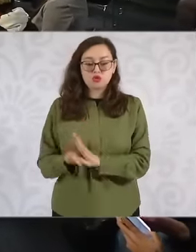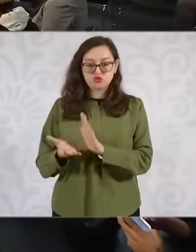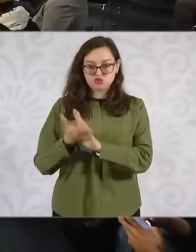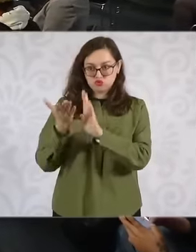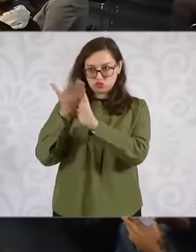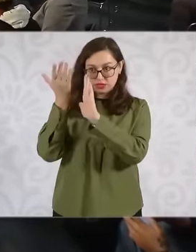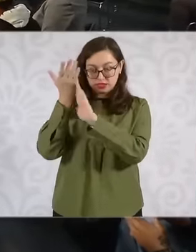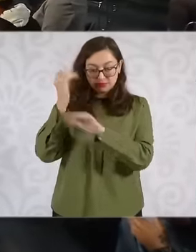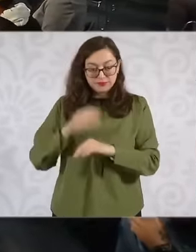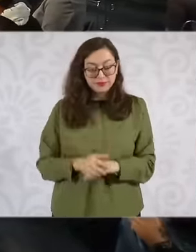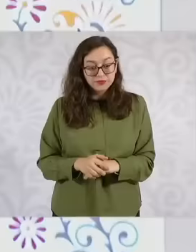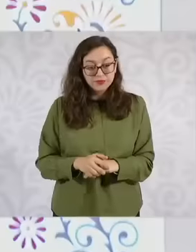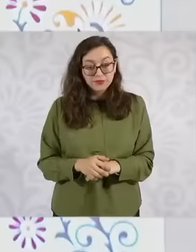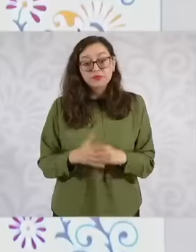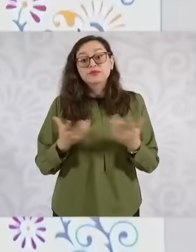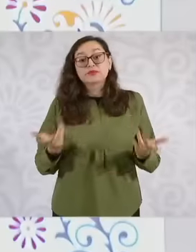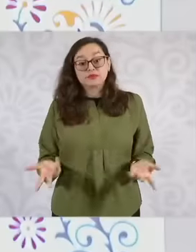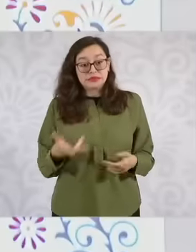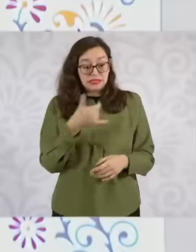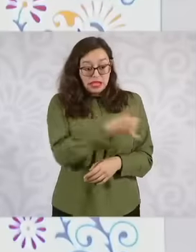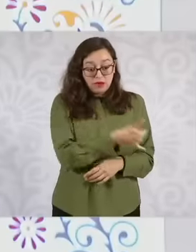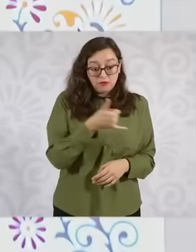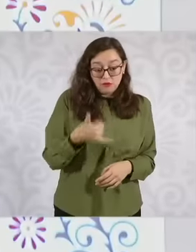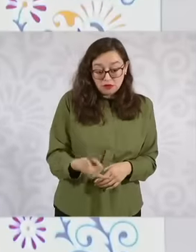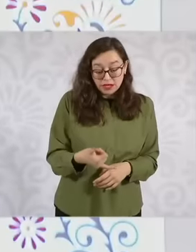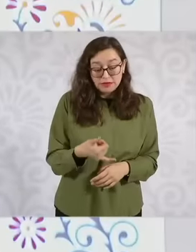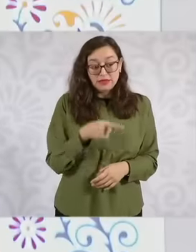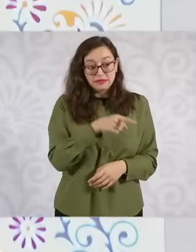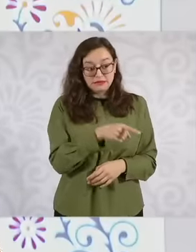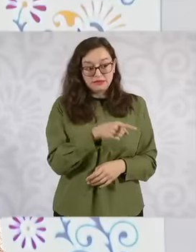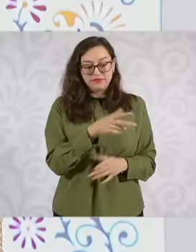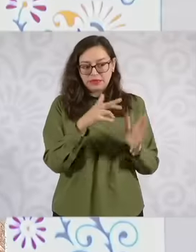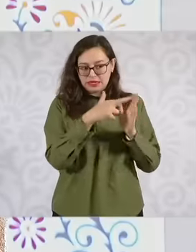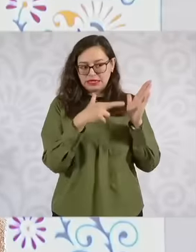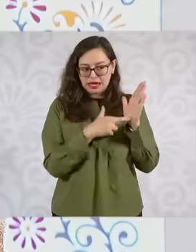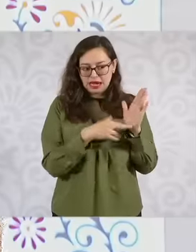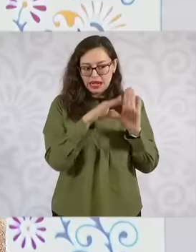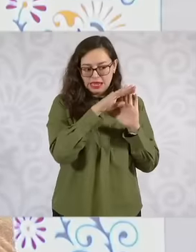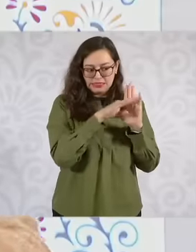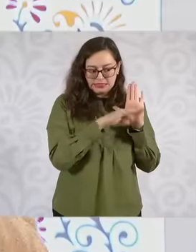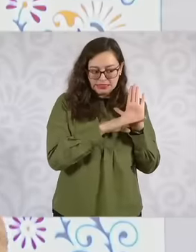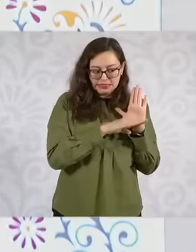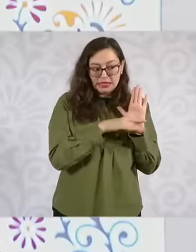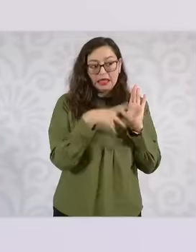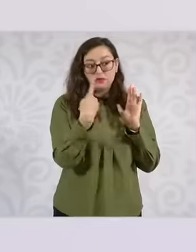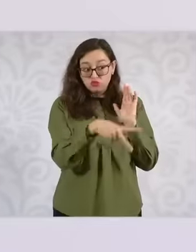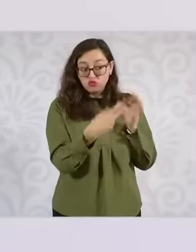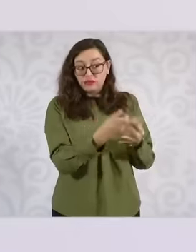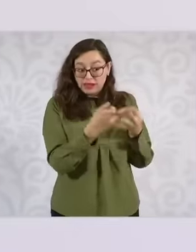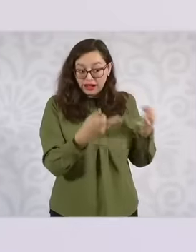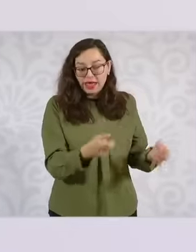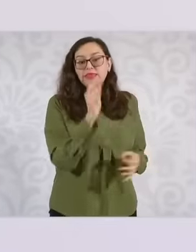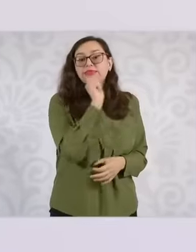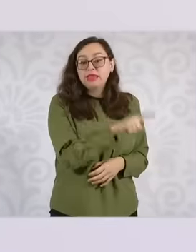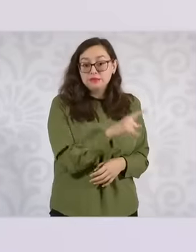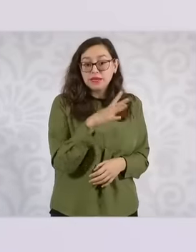has its own rules but there are also territorial reserves of infonavid and if land is not purchased